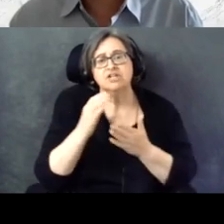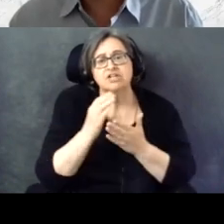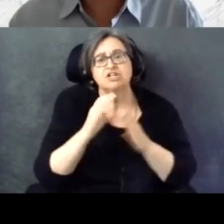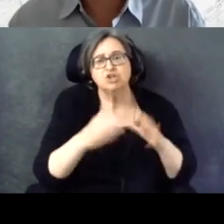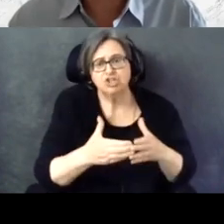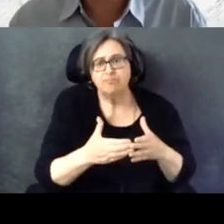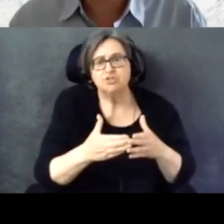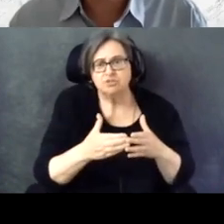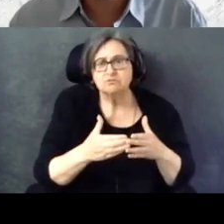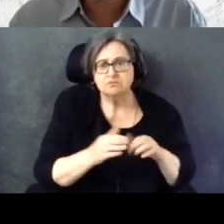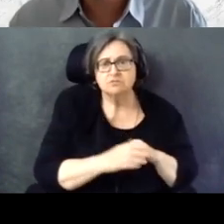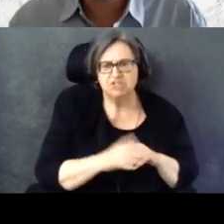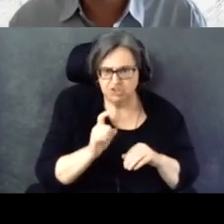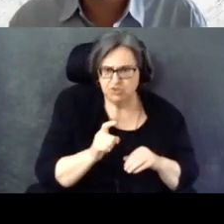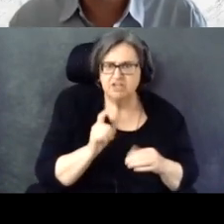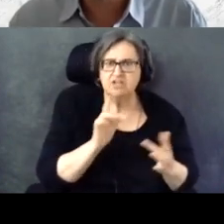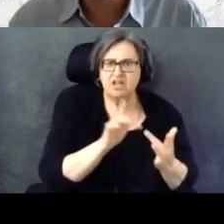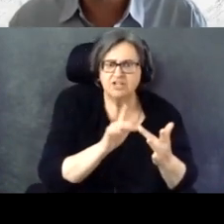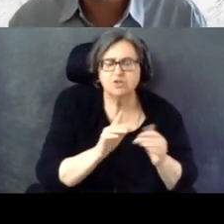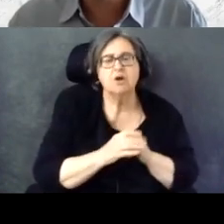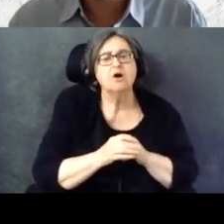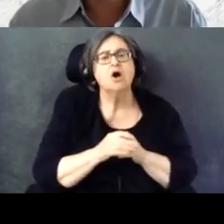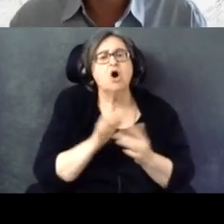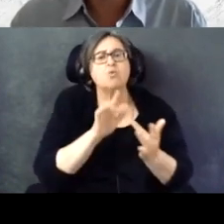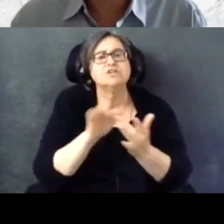Reach out to the folks advocating for inclusion.